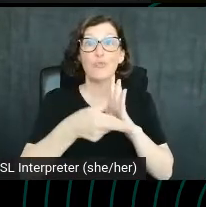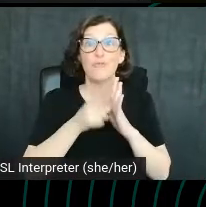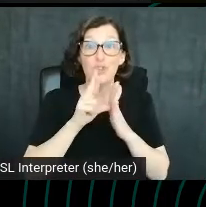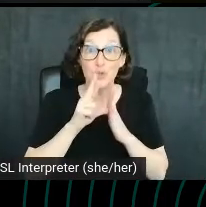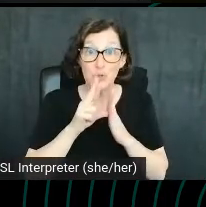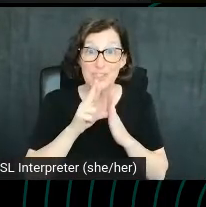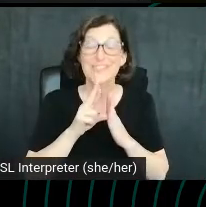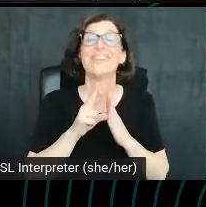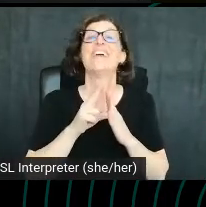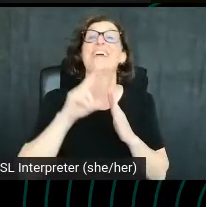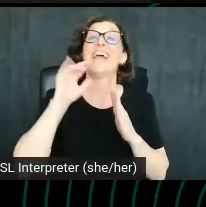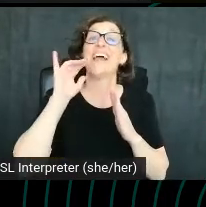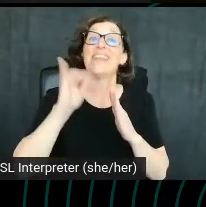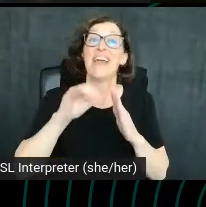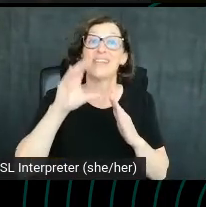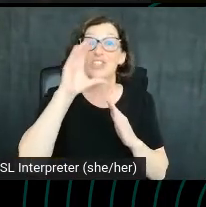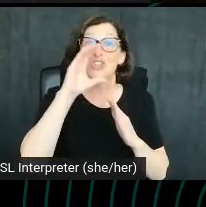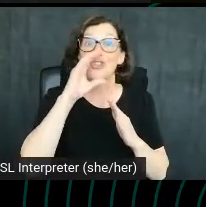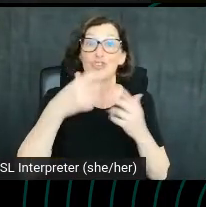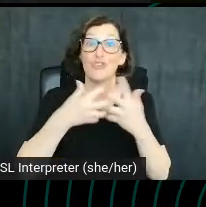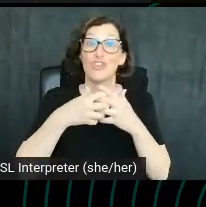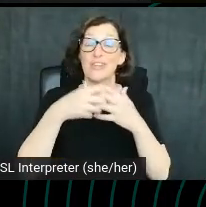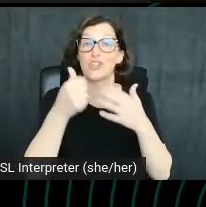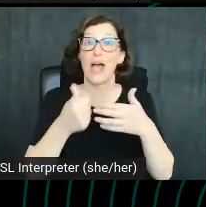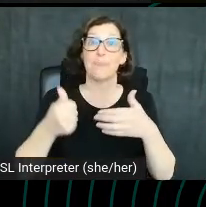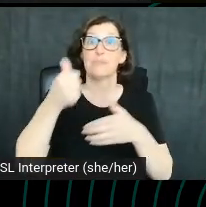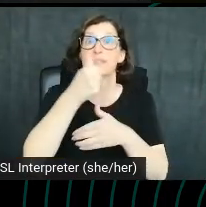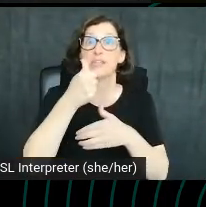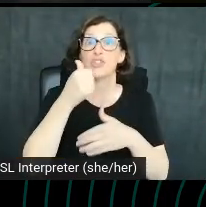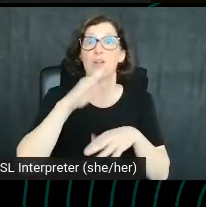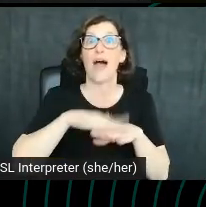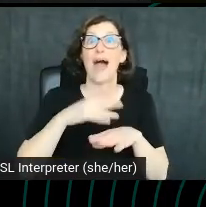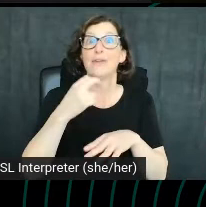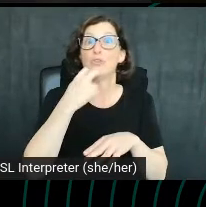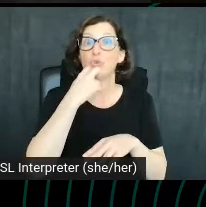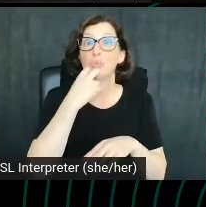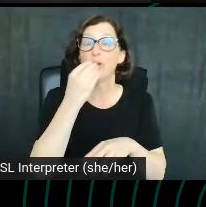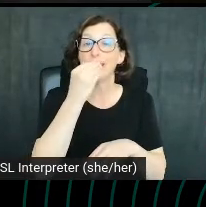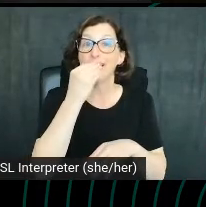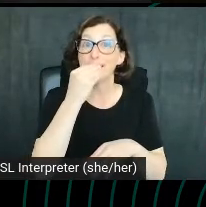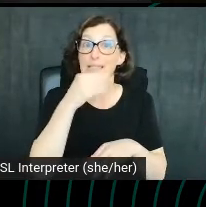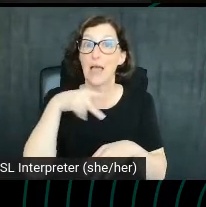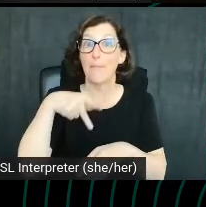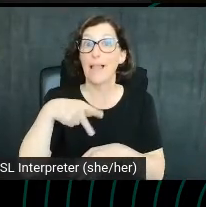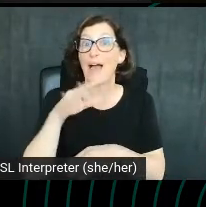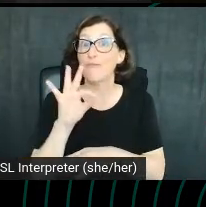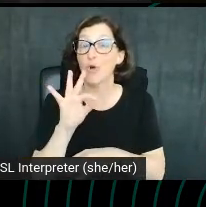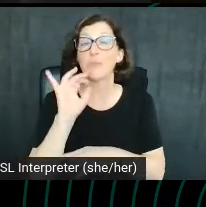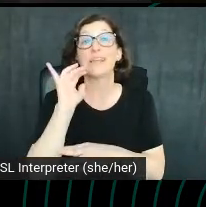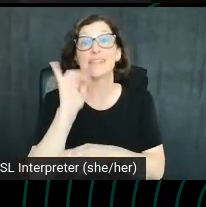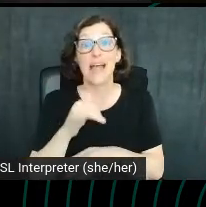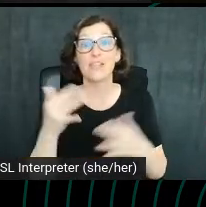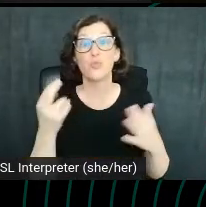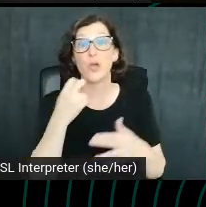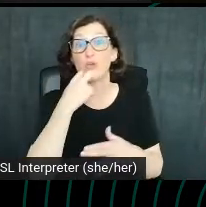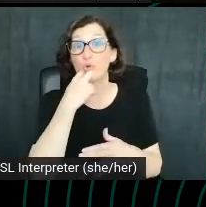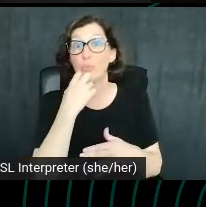engine optimization on the UberEats platform because these are the things that UberEats believes will encourage you to make that